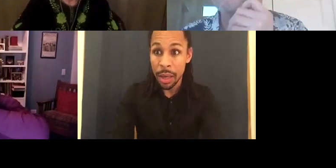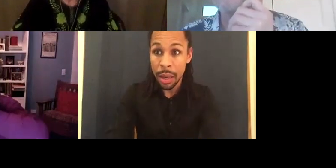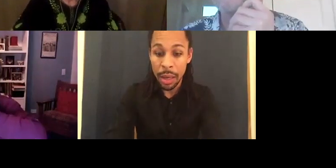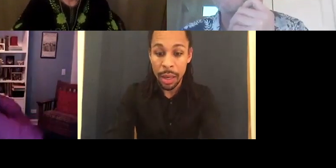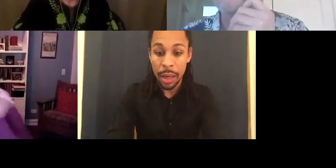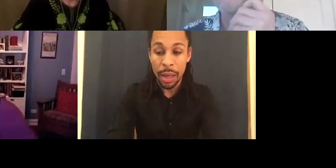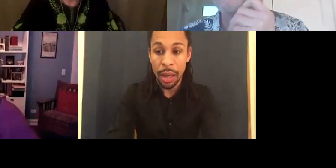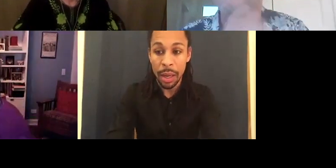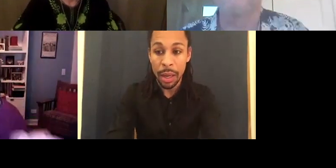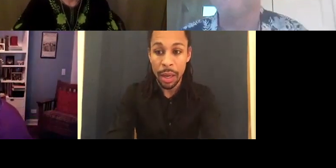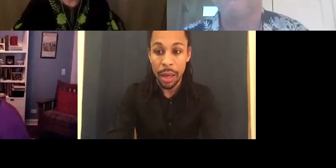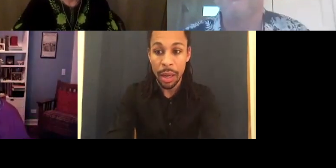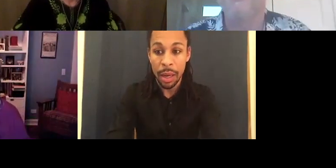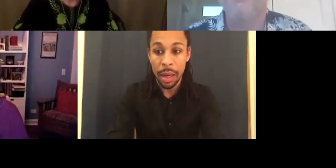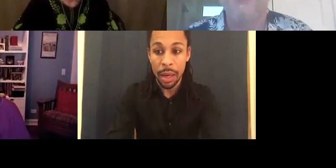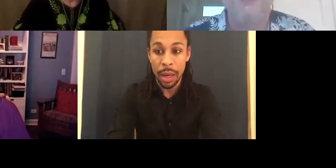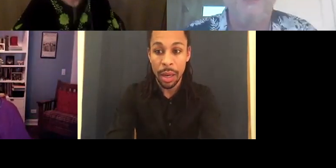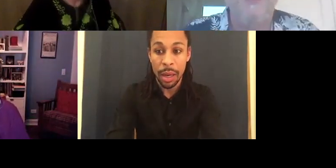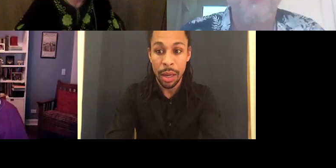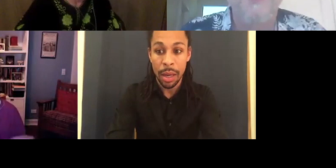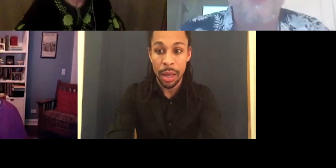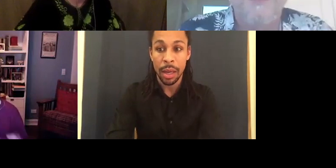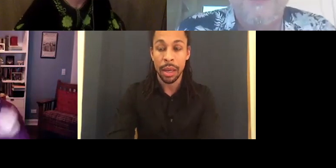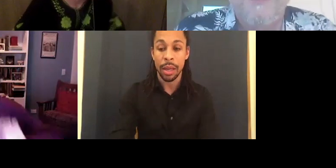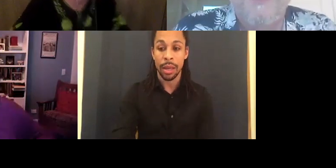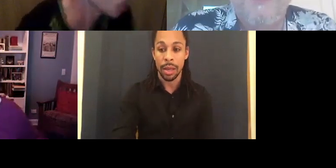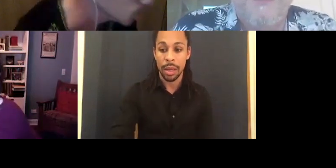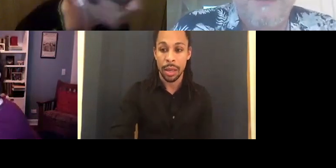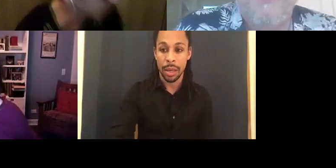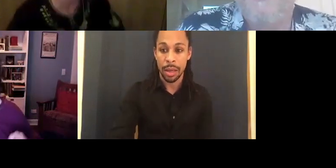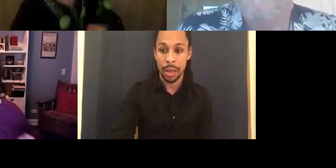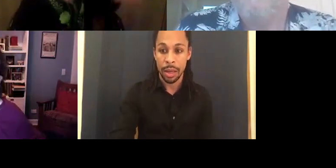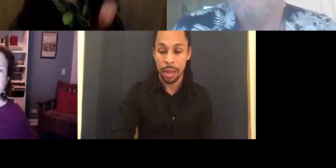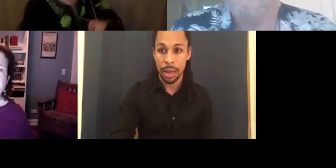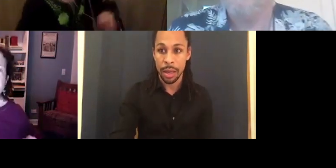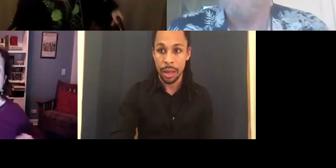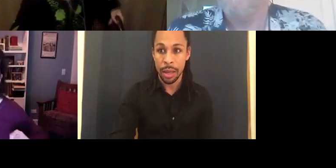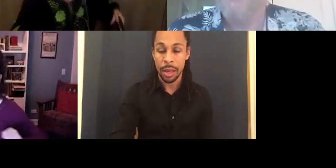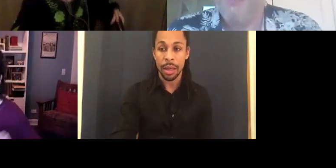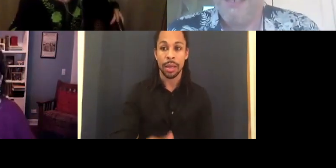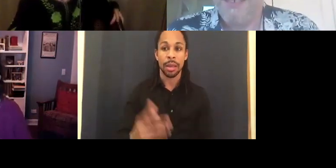I talk too much anyway. Please.